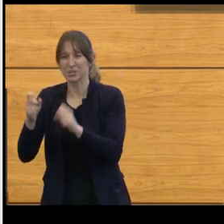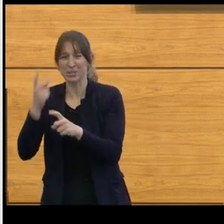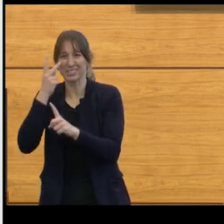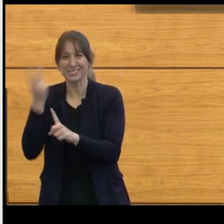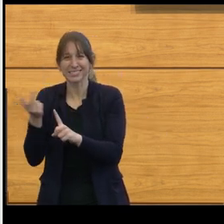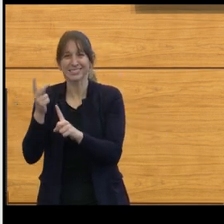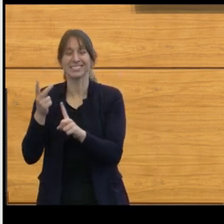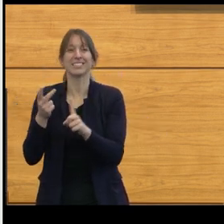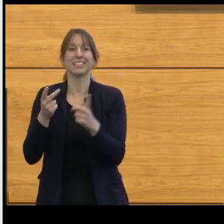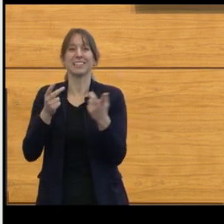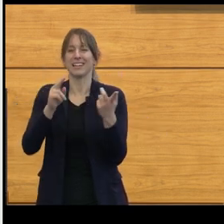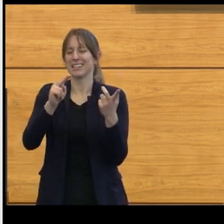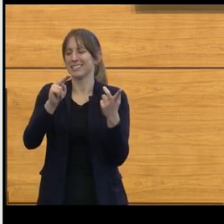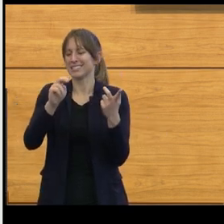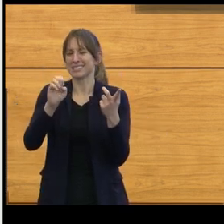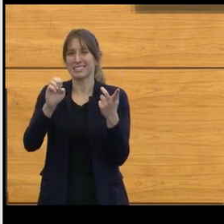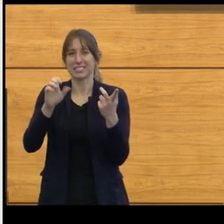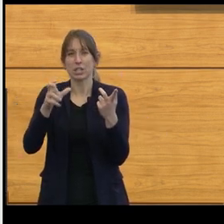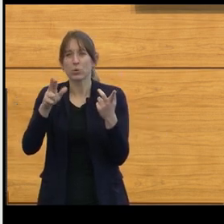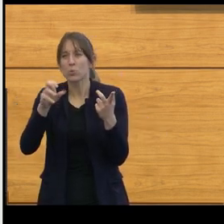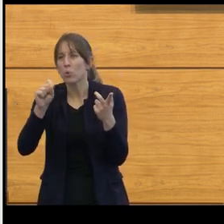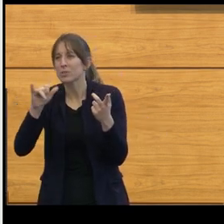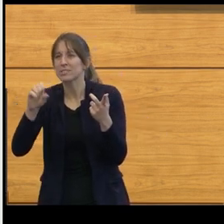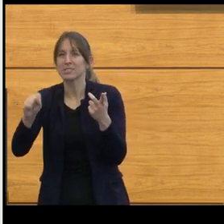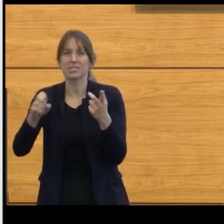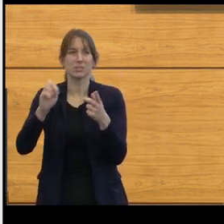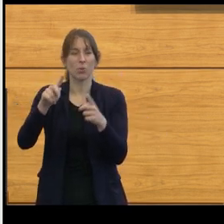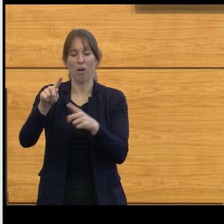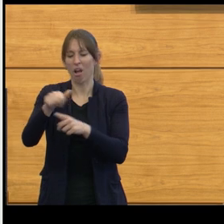with necrosis, and perhaps more in the way of changes